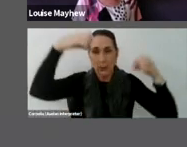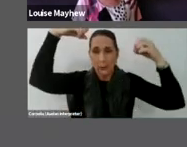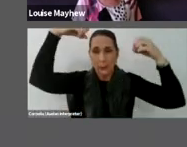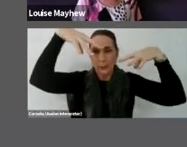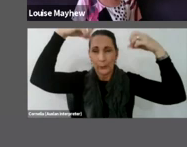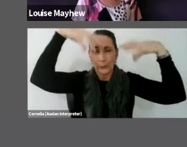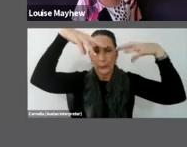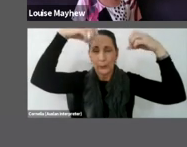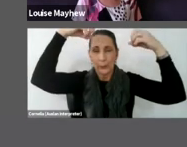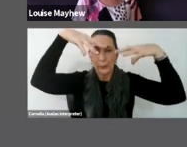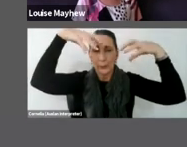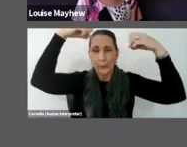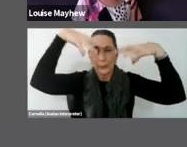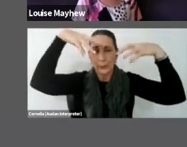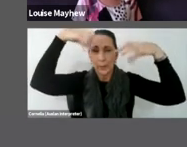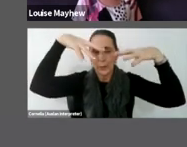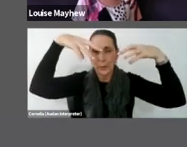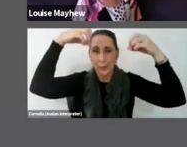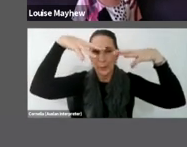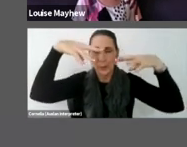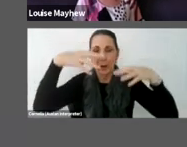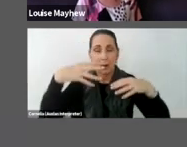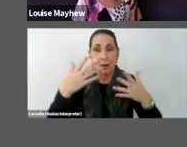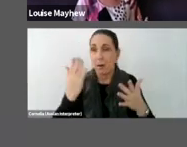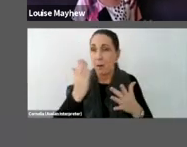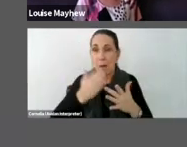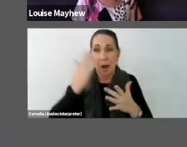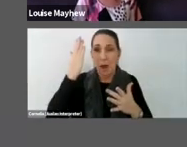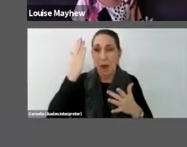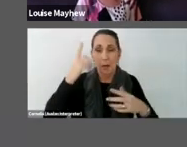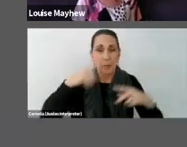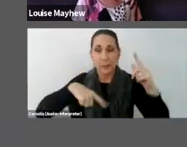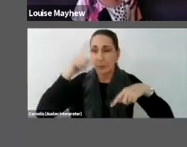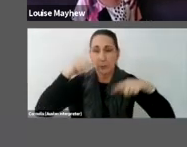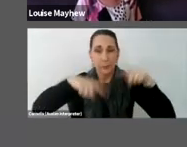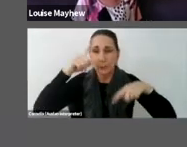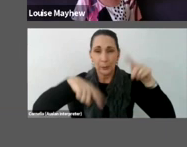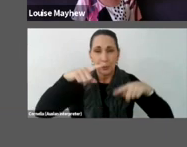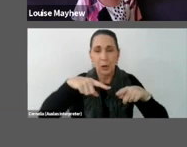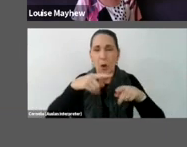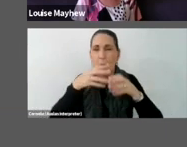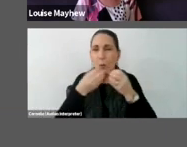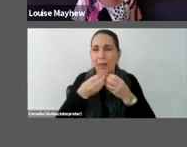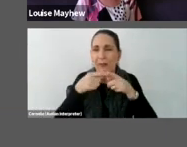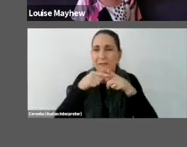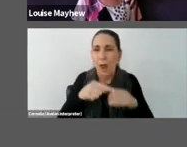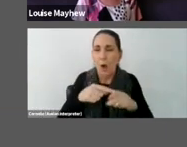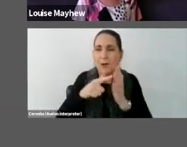flicker and throb in tandem with a deep thumping electronic beat.